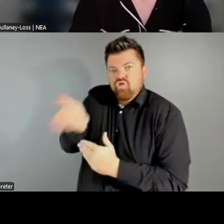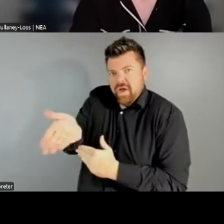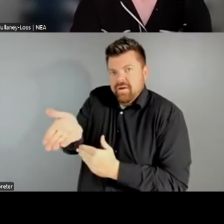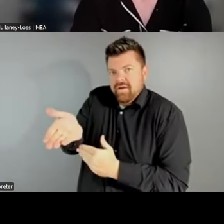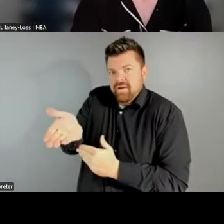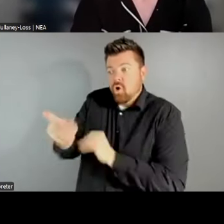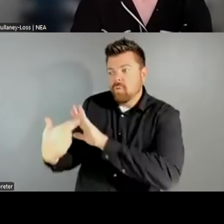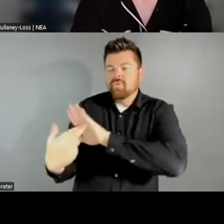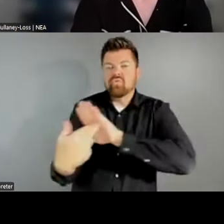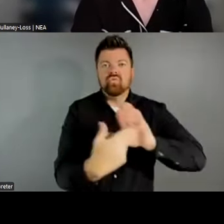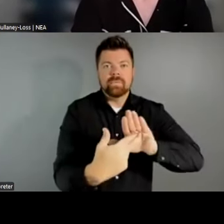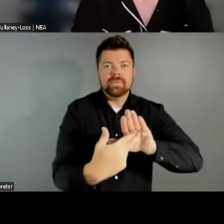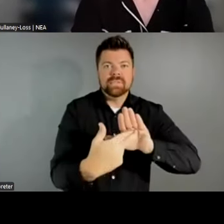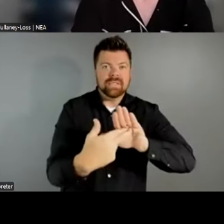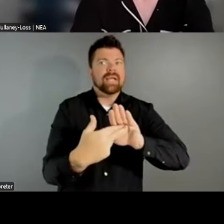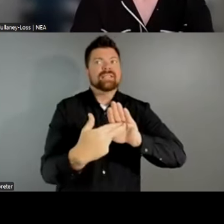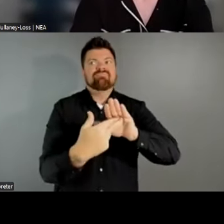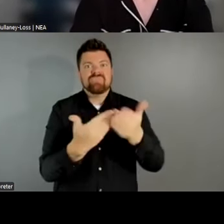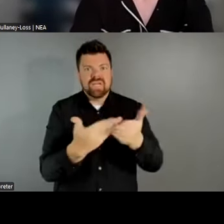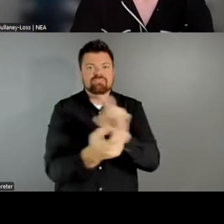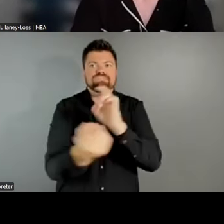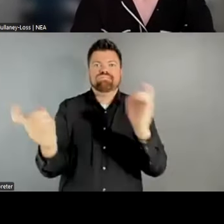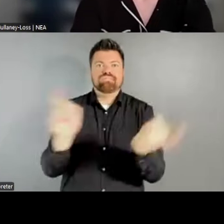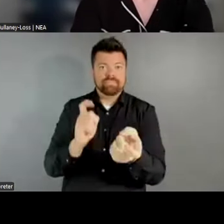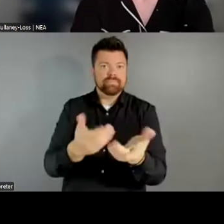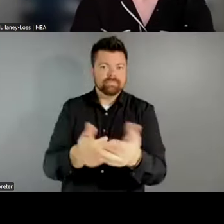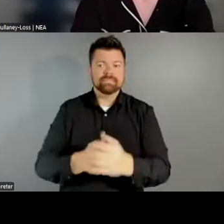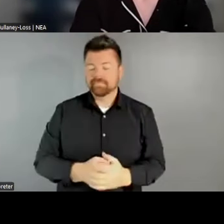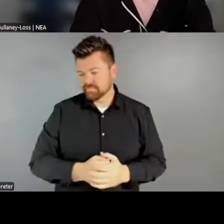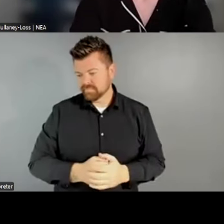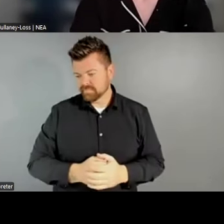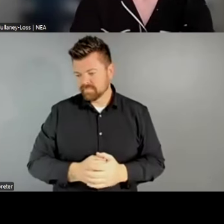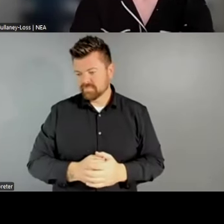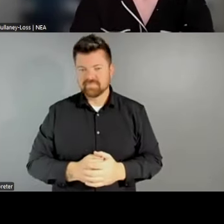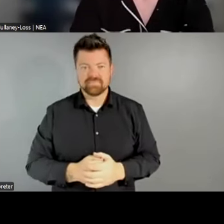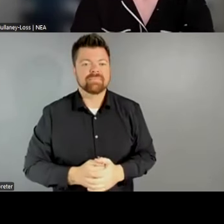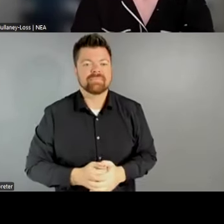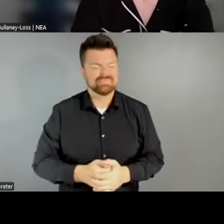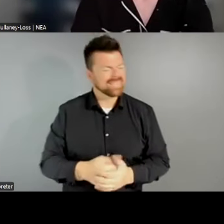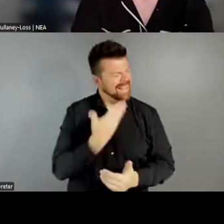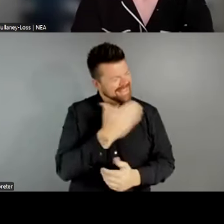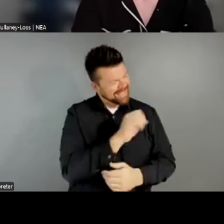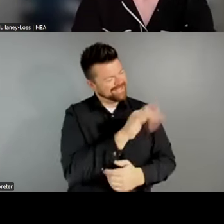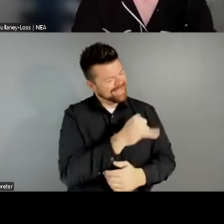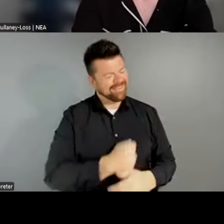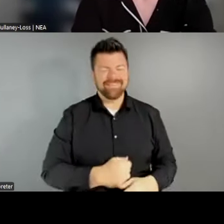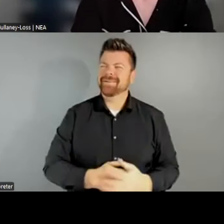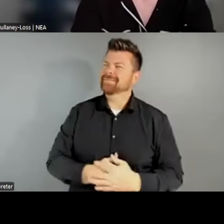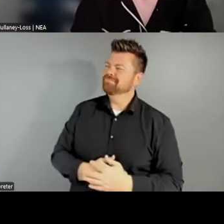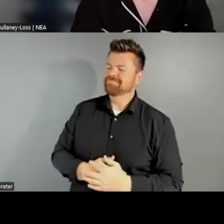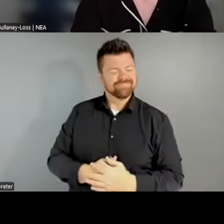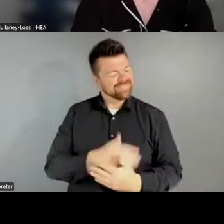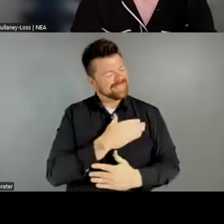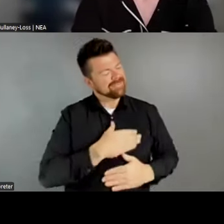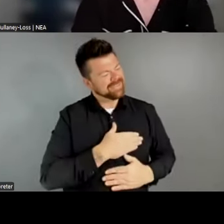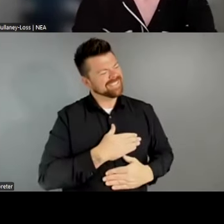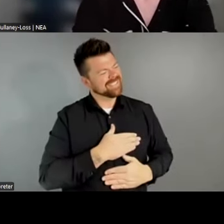iterated and evolved. Thank you so much, Sally. I really appreciate calling out the abundance